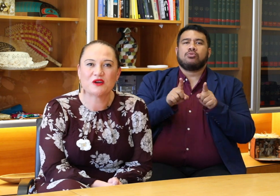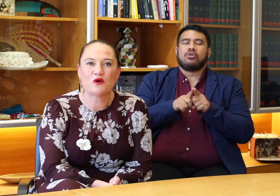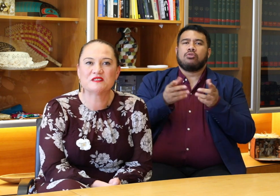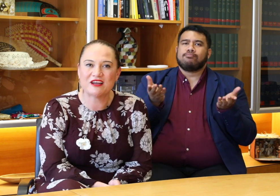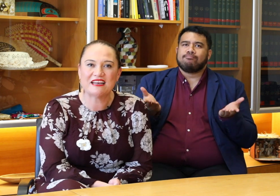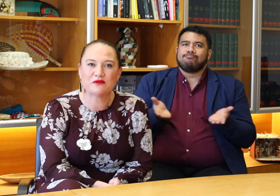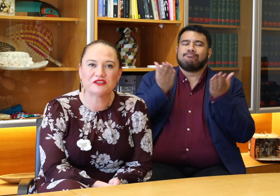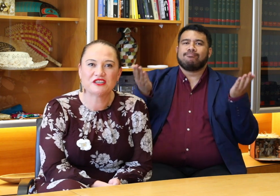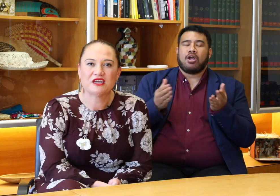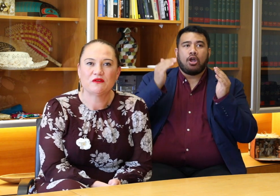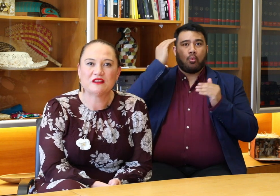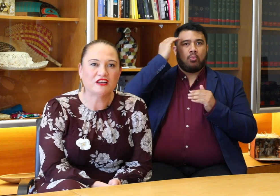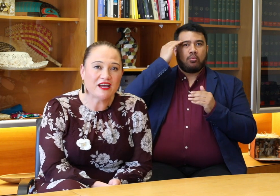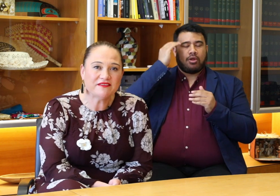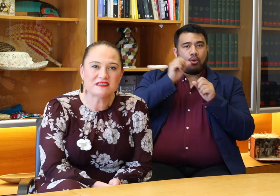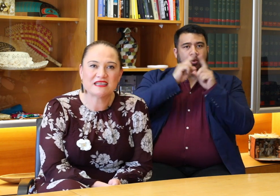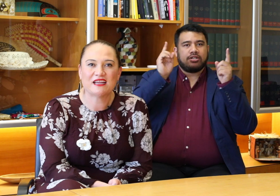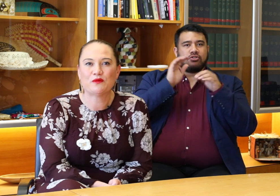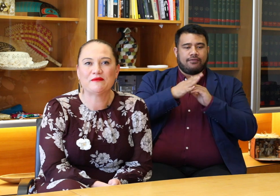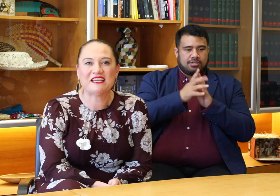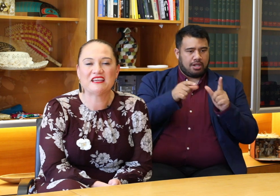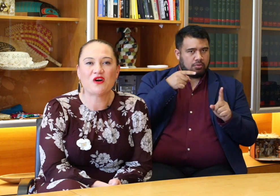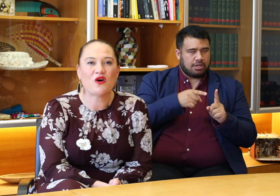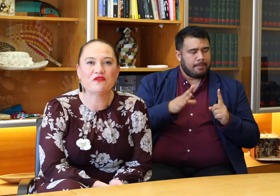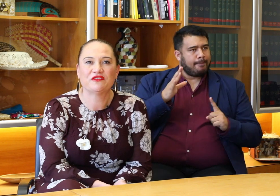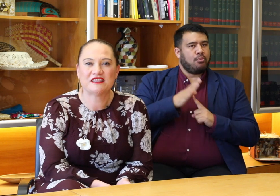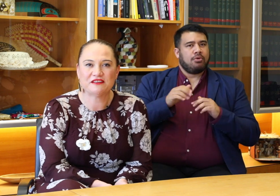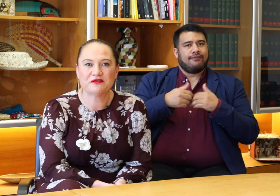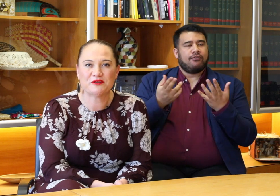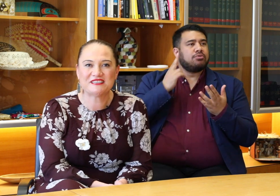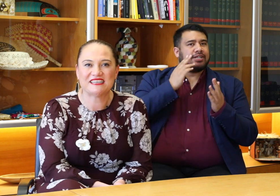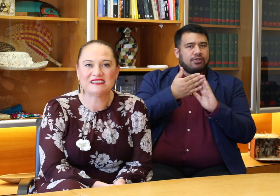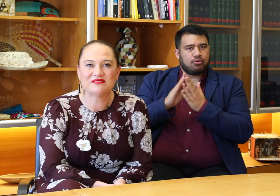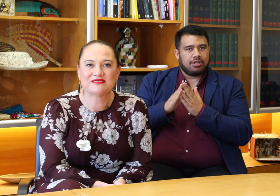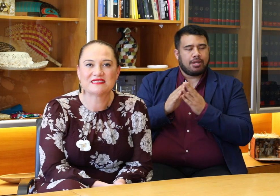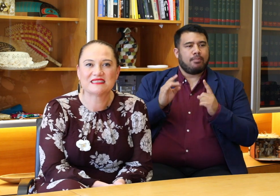sign language for the lives and well-being of the Deaf community.